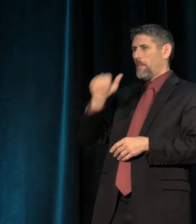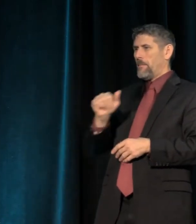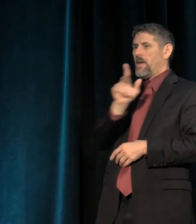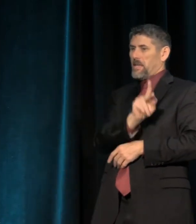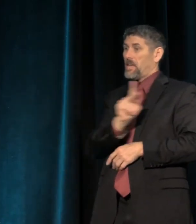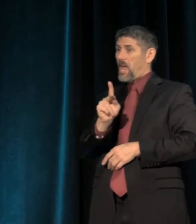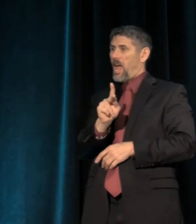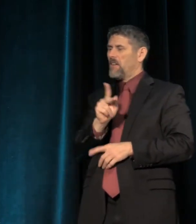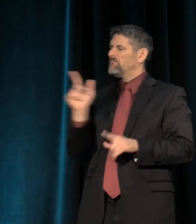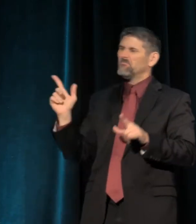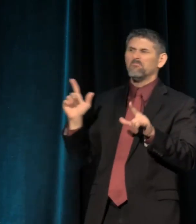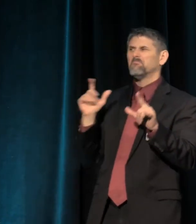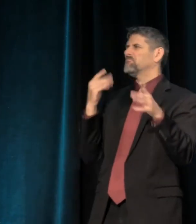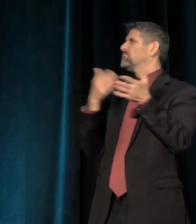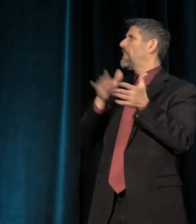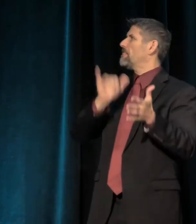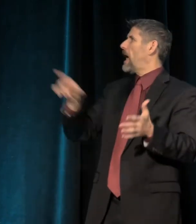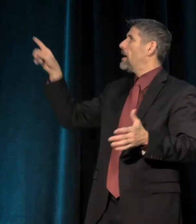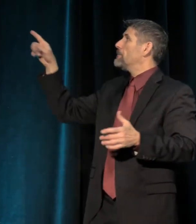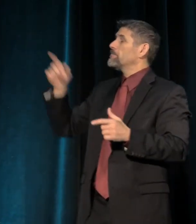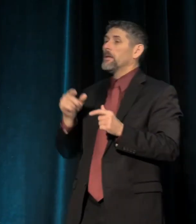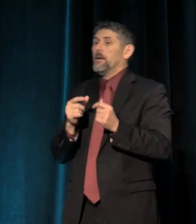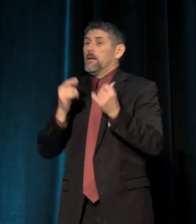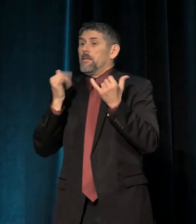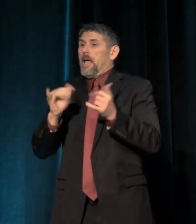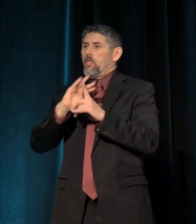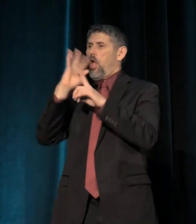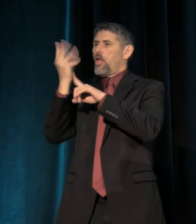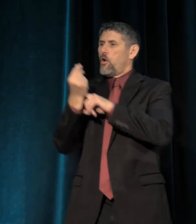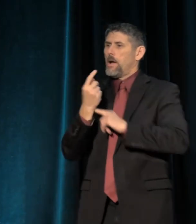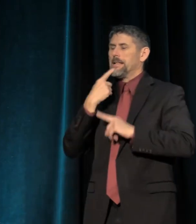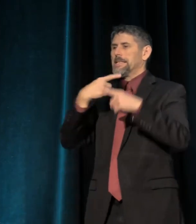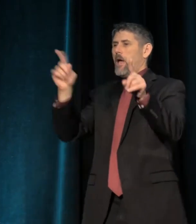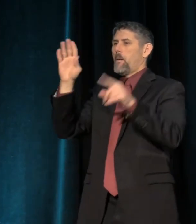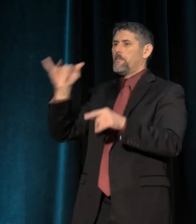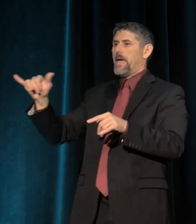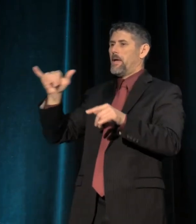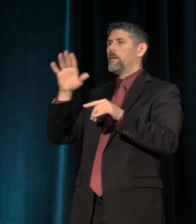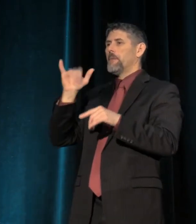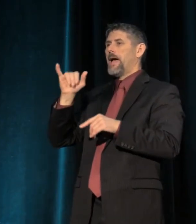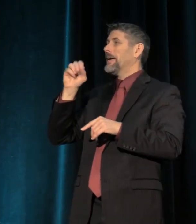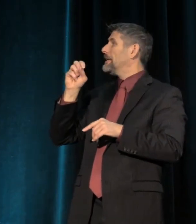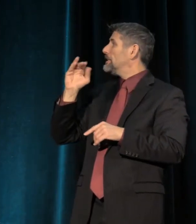And a decade later, the multiculturalism movement was announced in the Bay Area by Ishmael Reed and his colleagues,